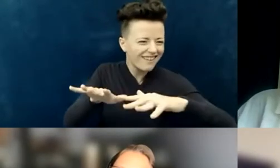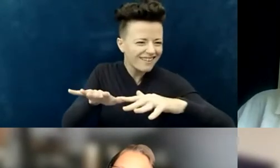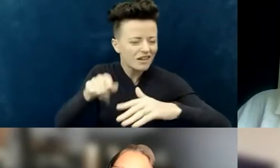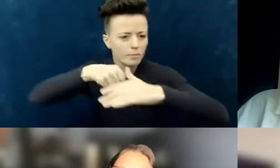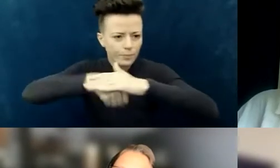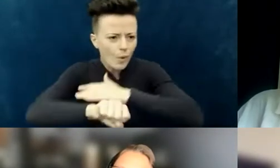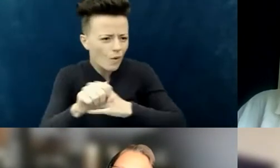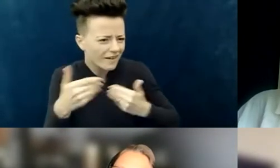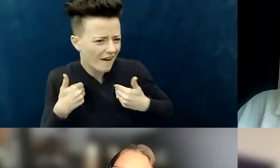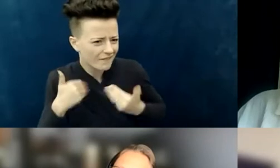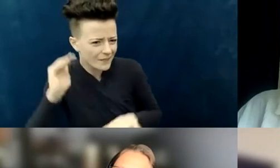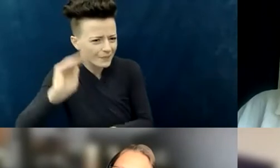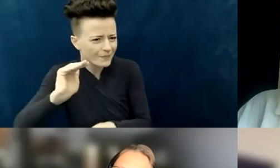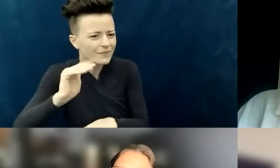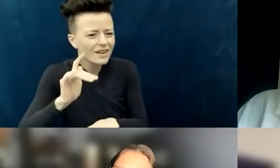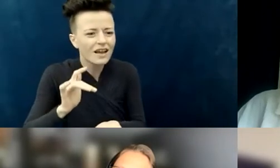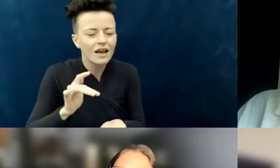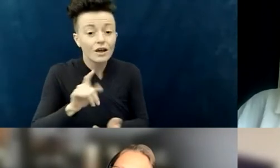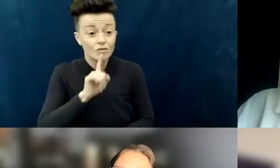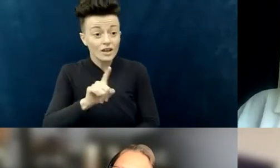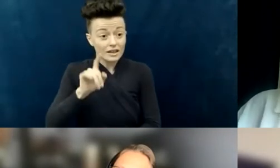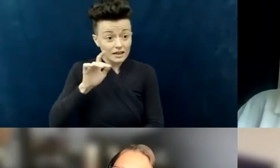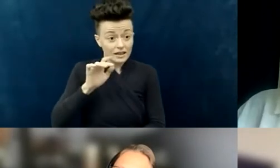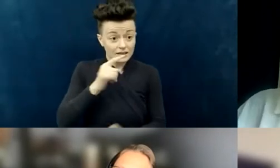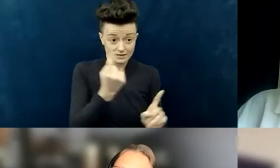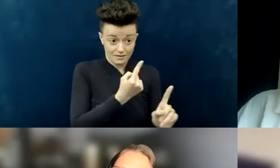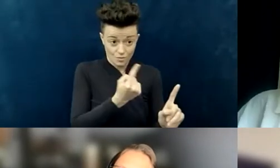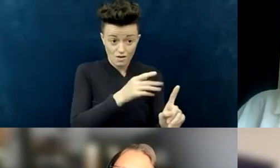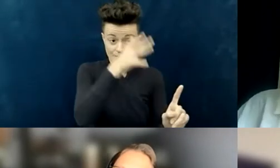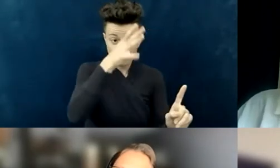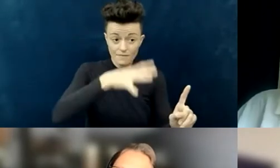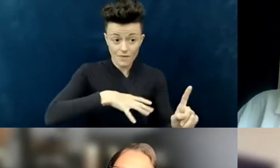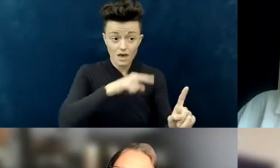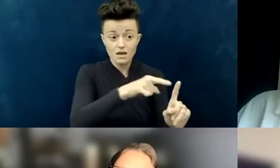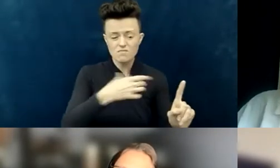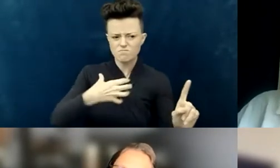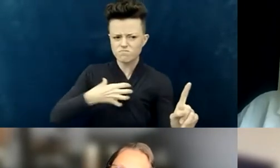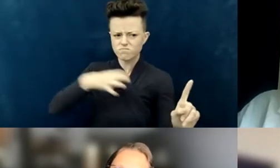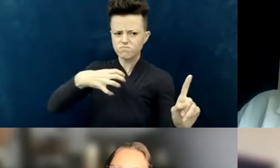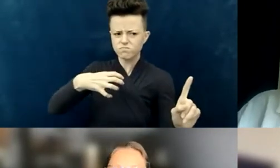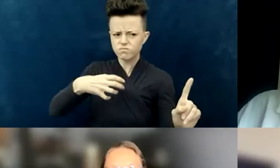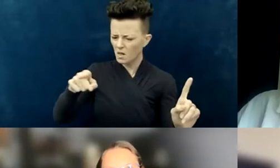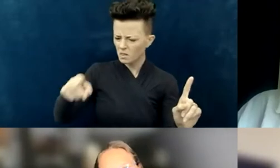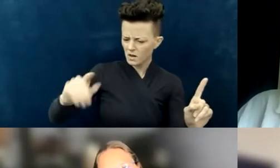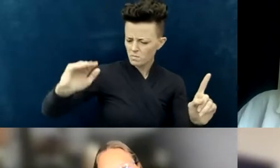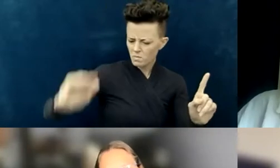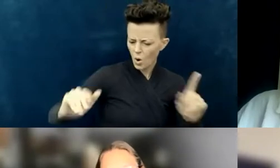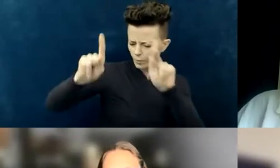that this man was allowed to even be in the building because of the evil spirits that were represented within him.